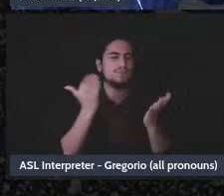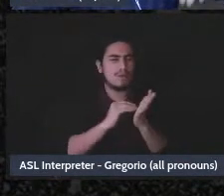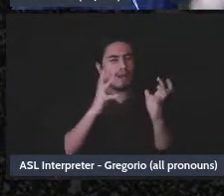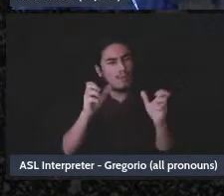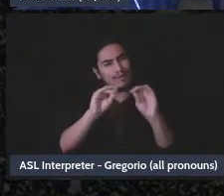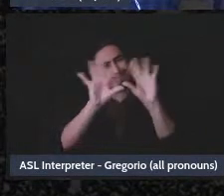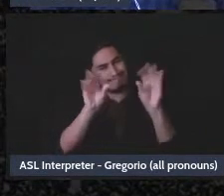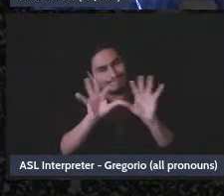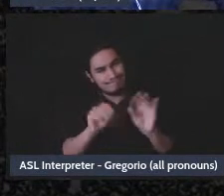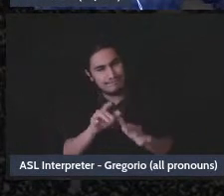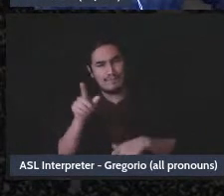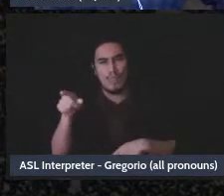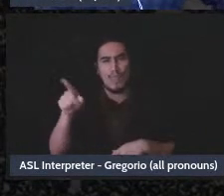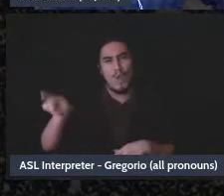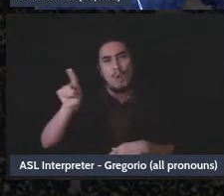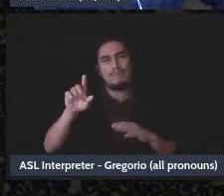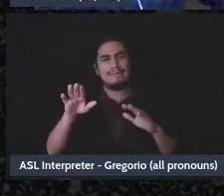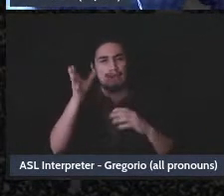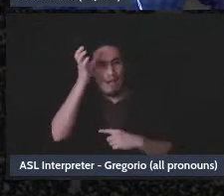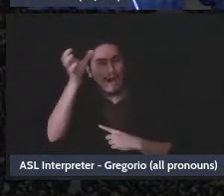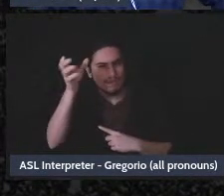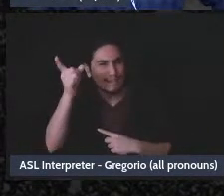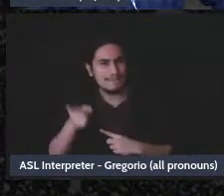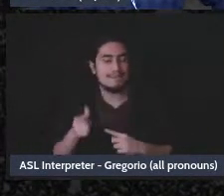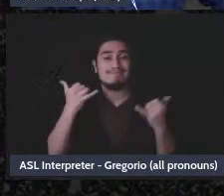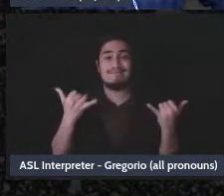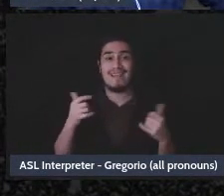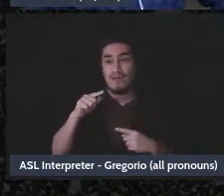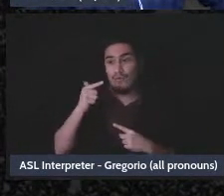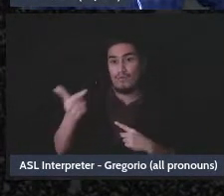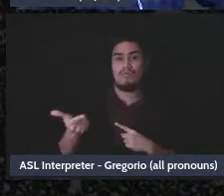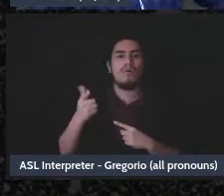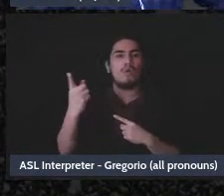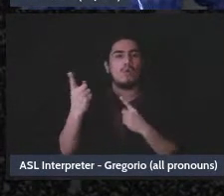and then I'm going to turn it over in the Q&A portion to my colleague